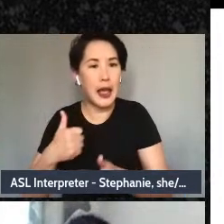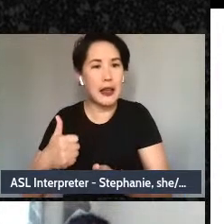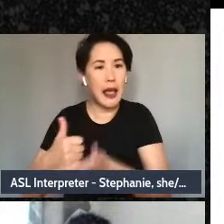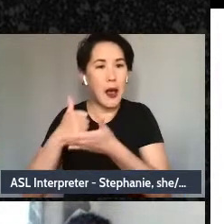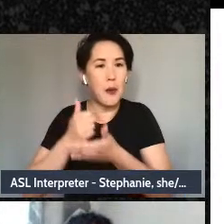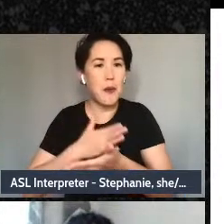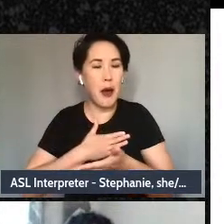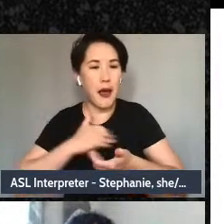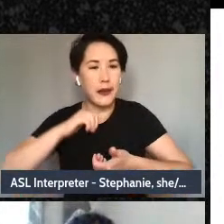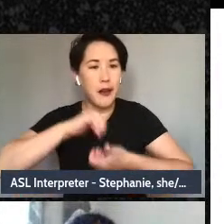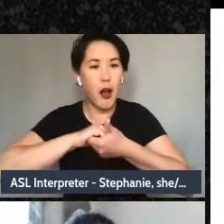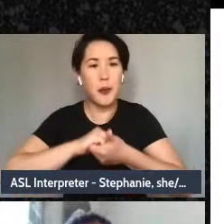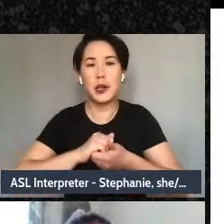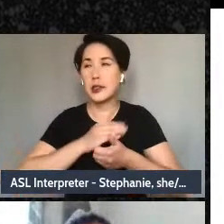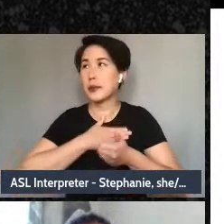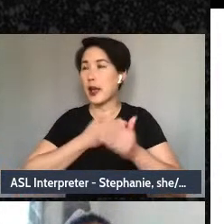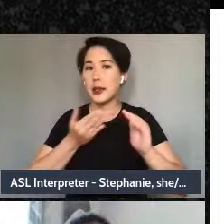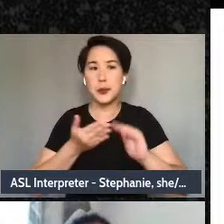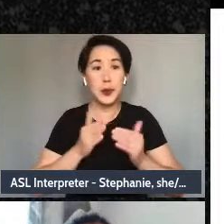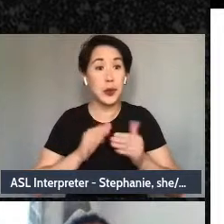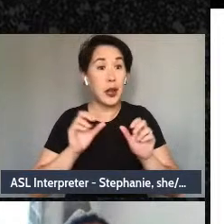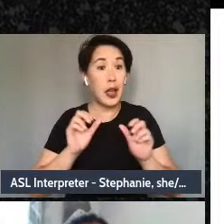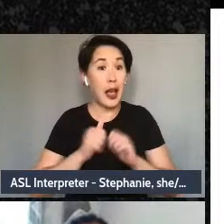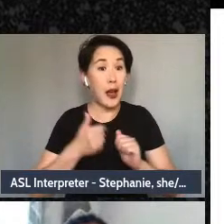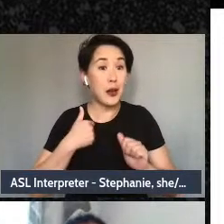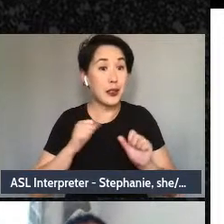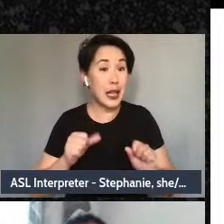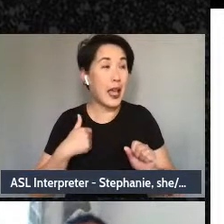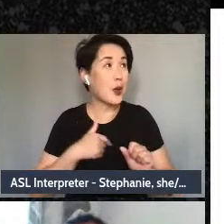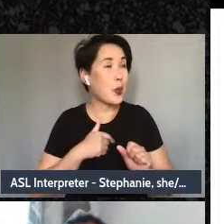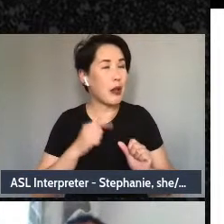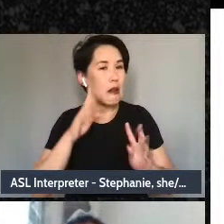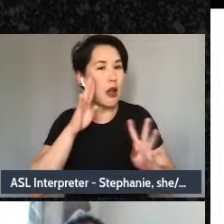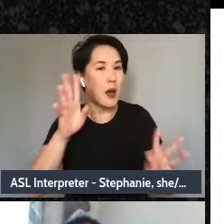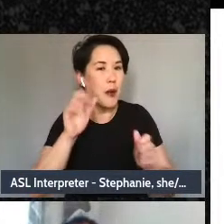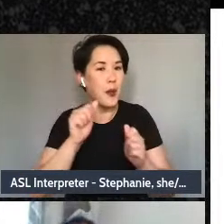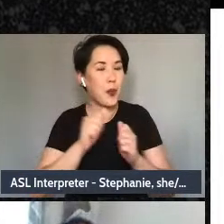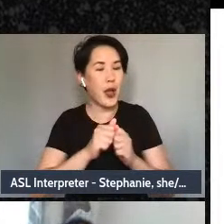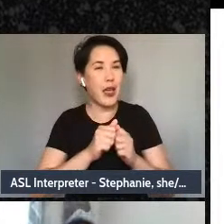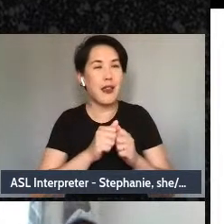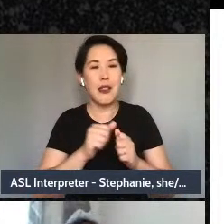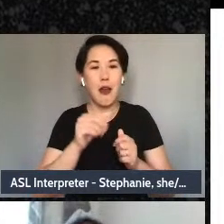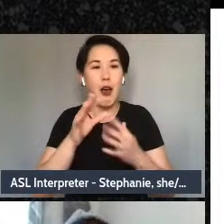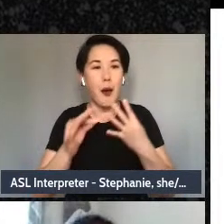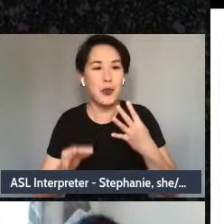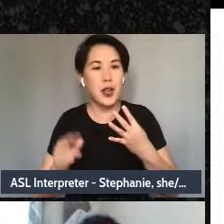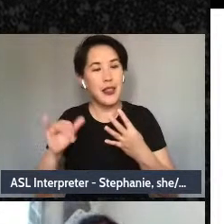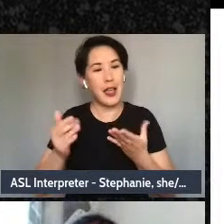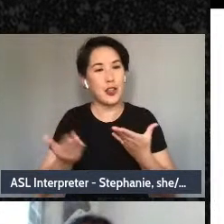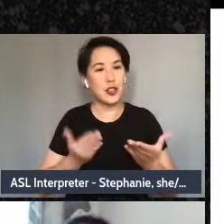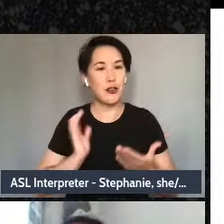community create options that serve us better when we are experiencing the oppression and violences